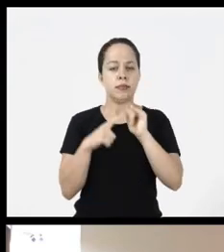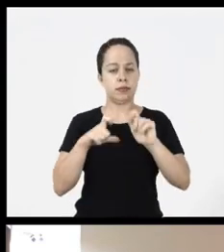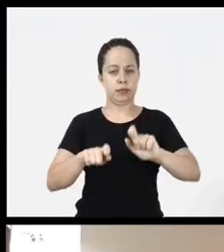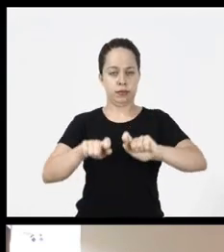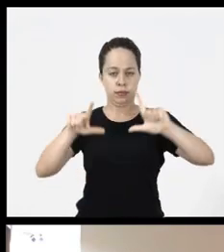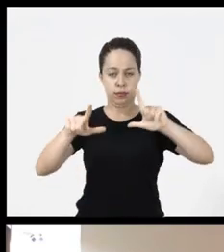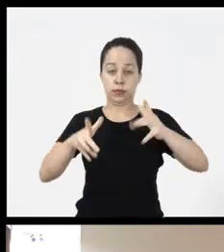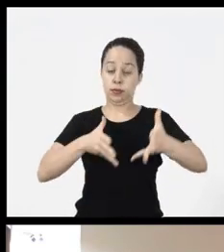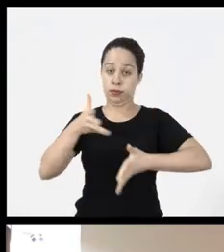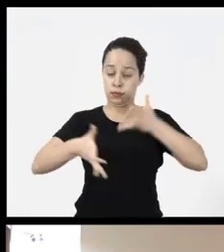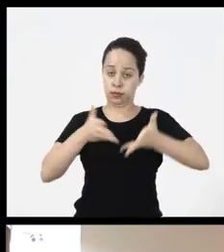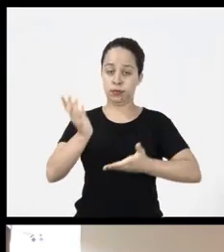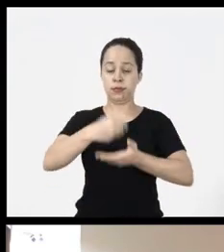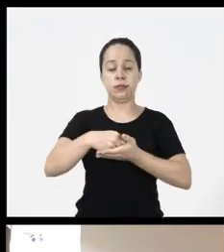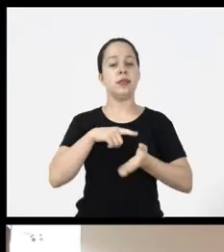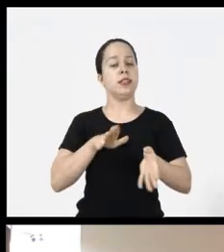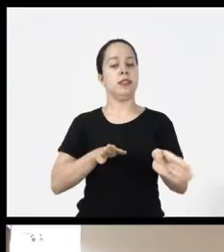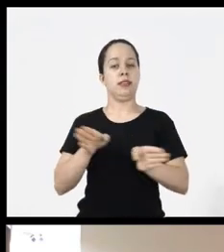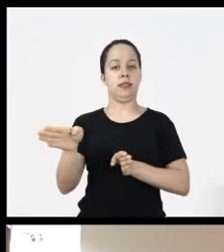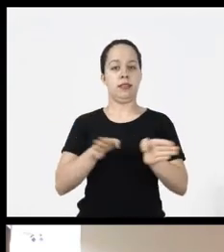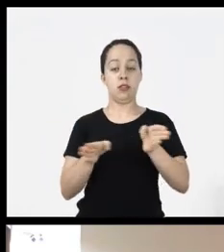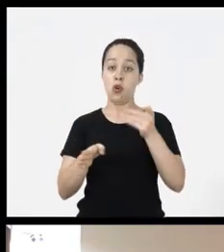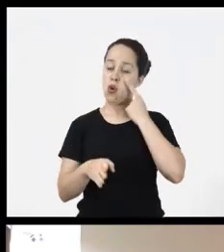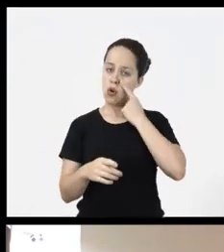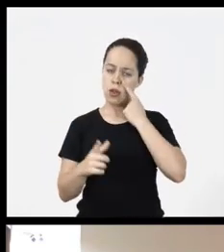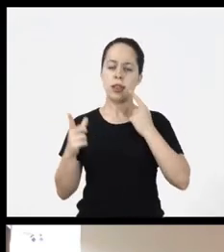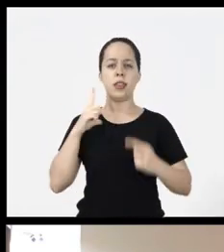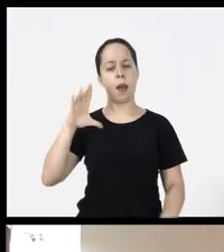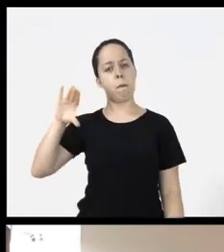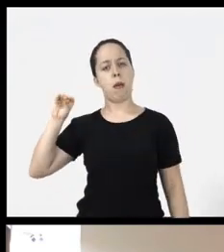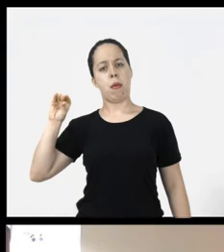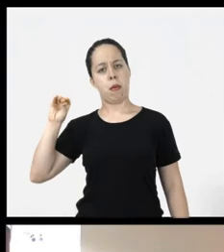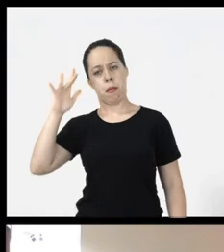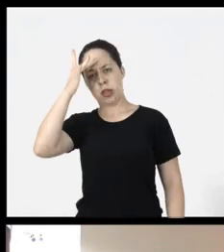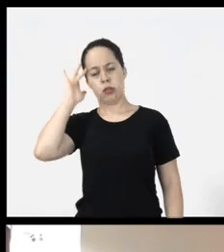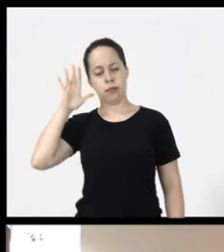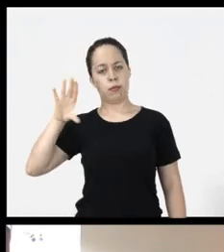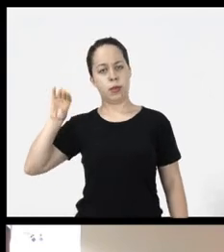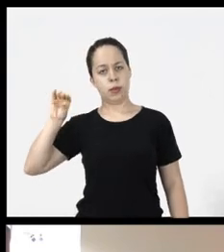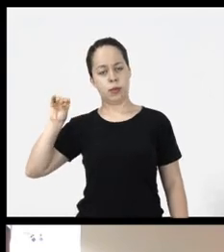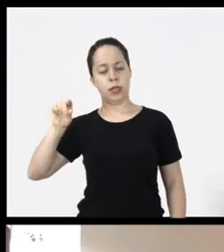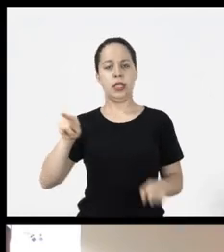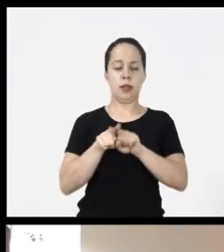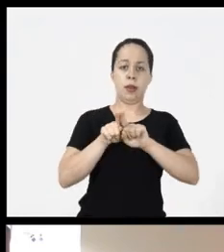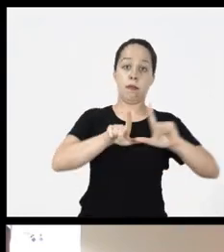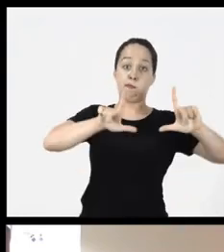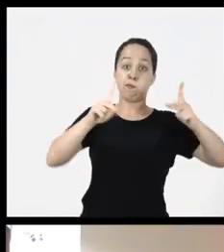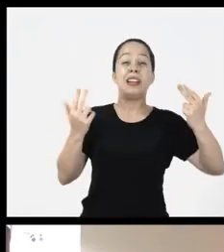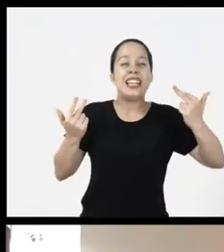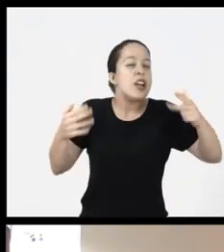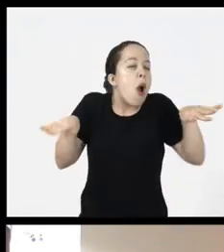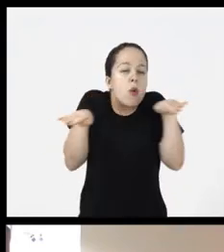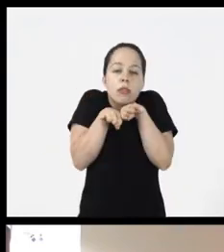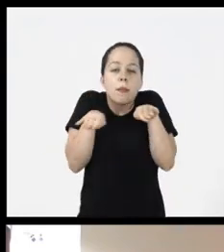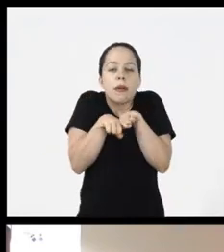an example of a window in Lib accessible, you can see that the interlocutor and the same size we